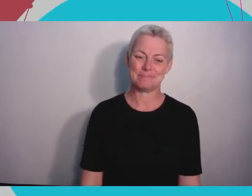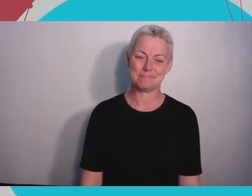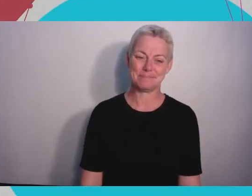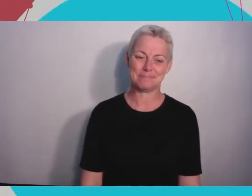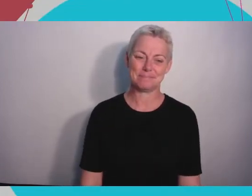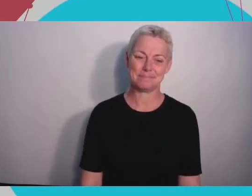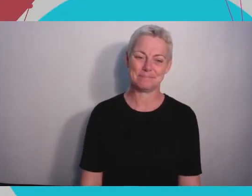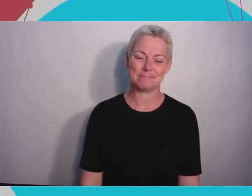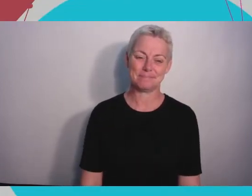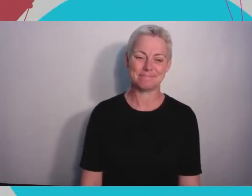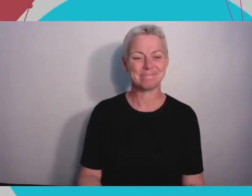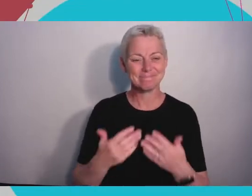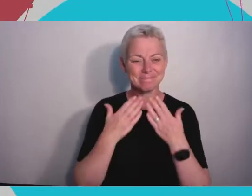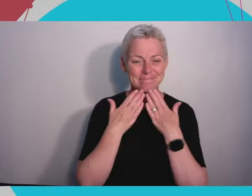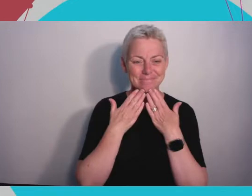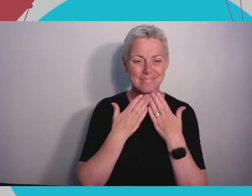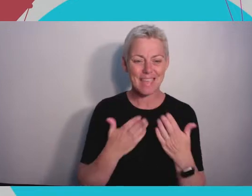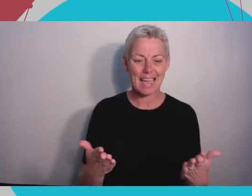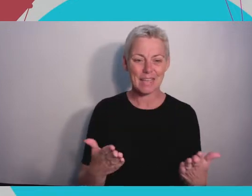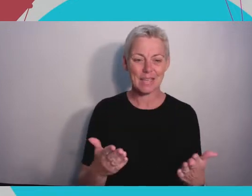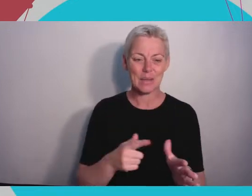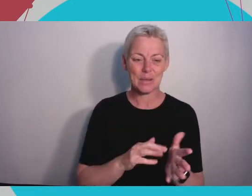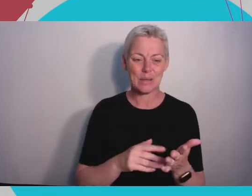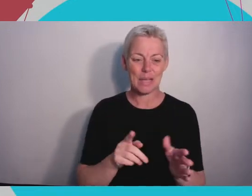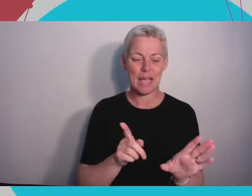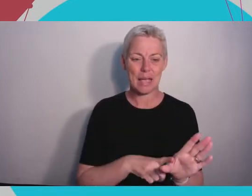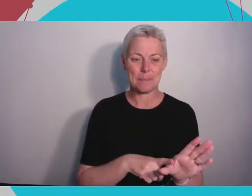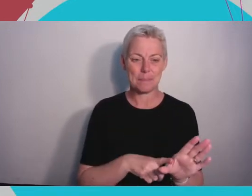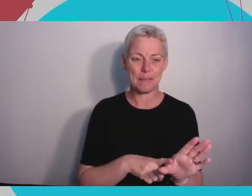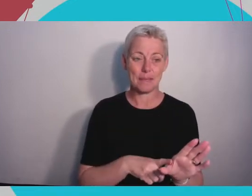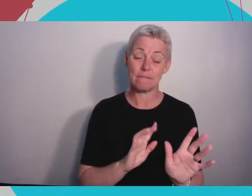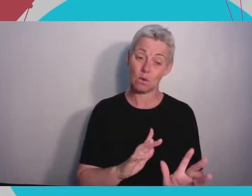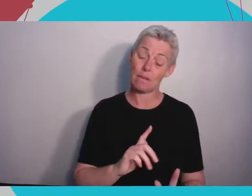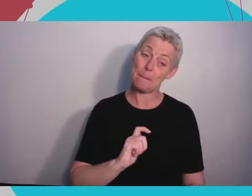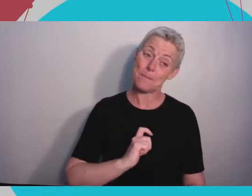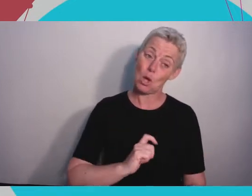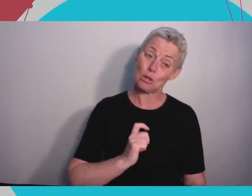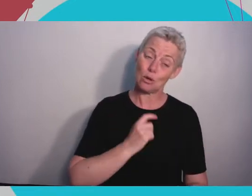Thank you very much Amy for that insightful and very personal reflection on your time